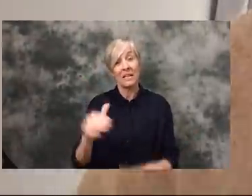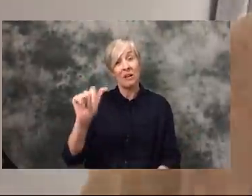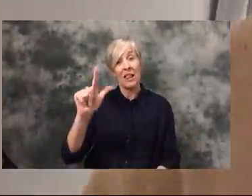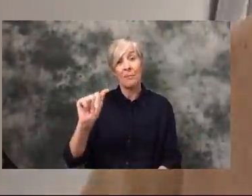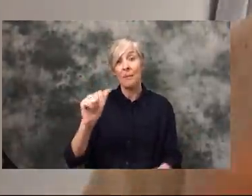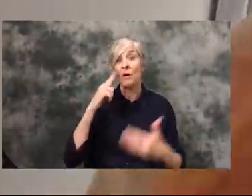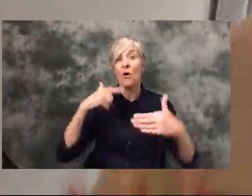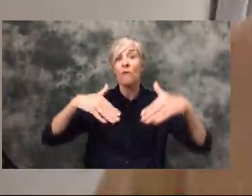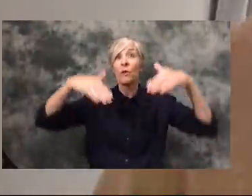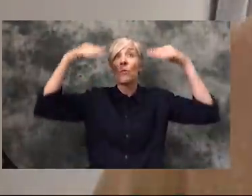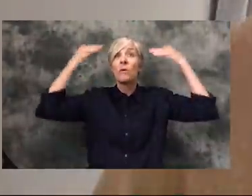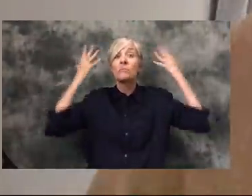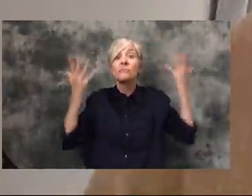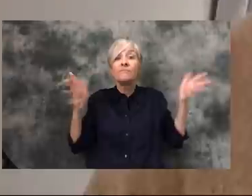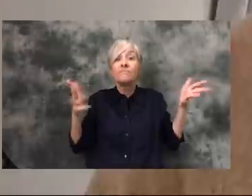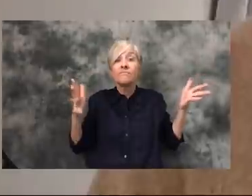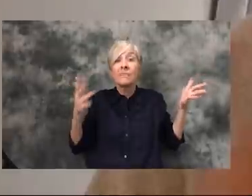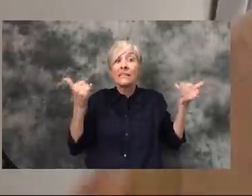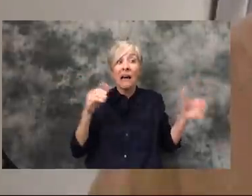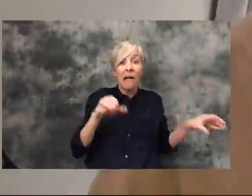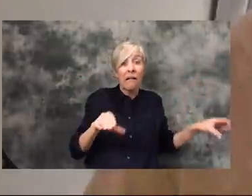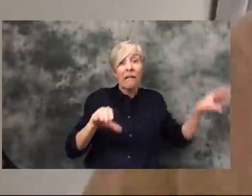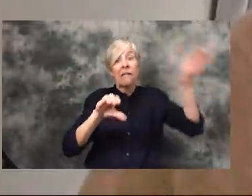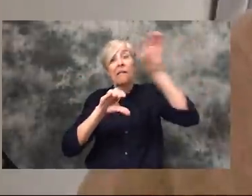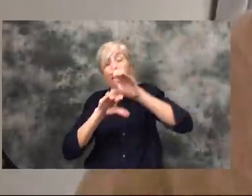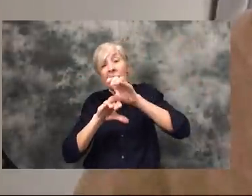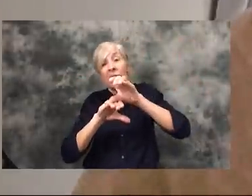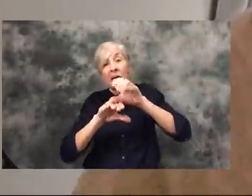the state of Alabama as is. Not to mention adding this layer on top of it